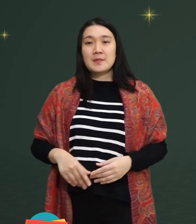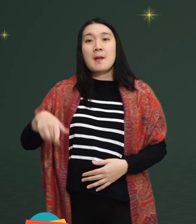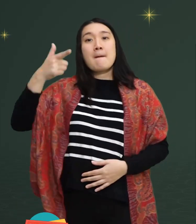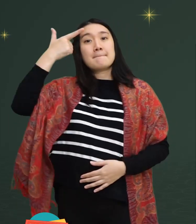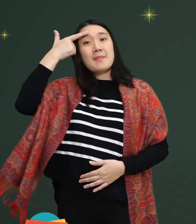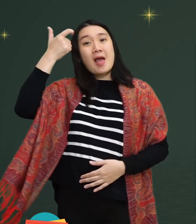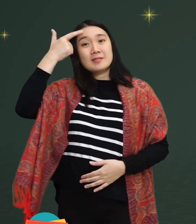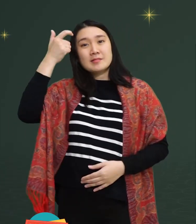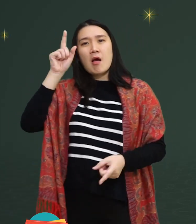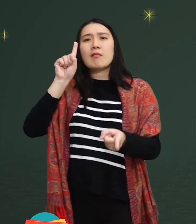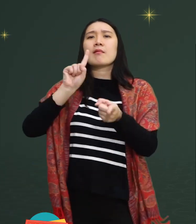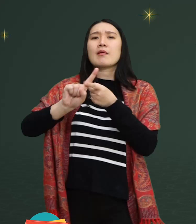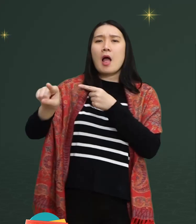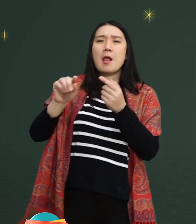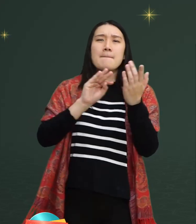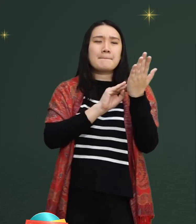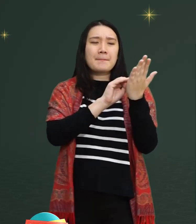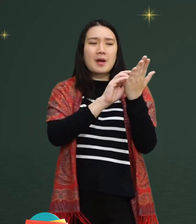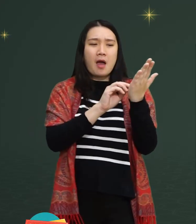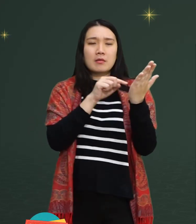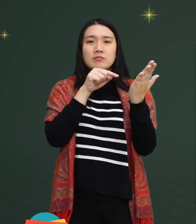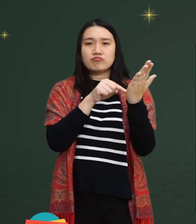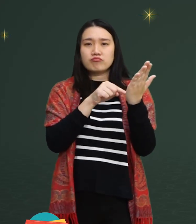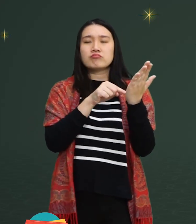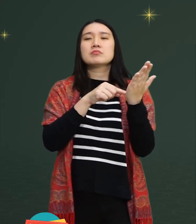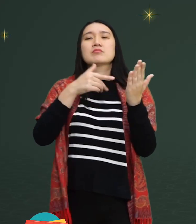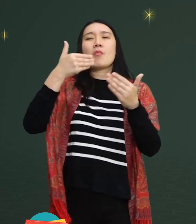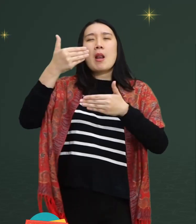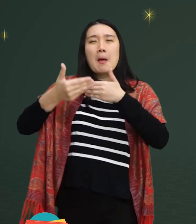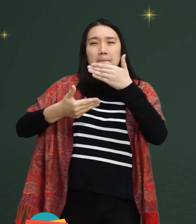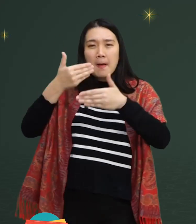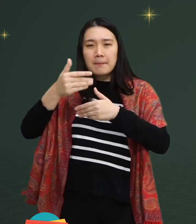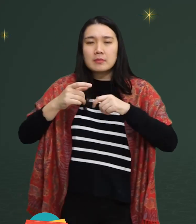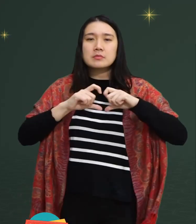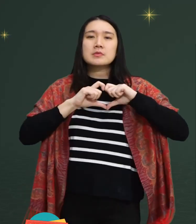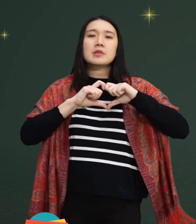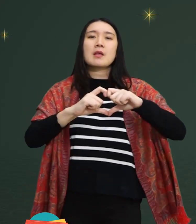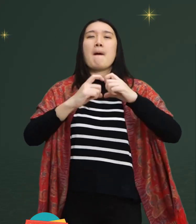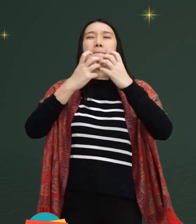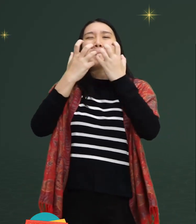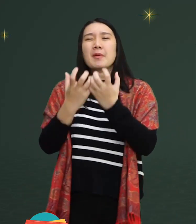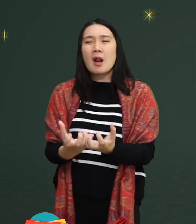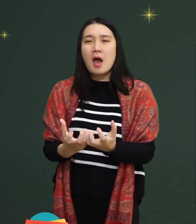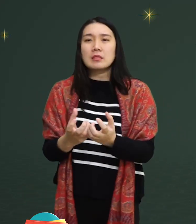learn to know Braille over time so love really.